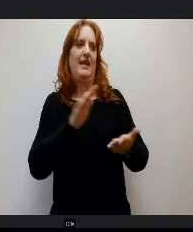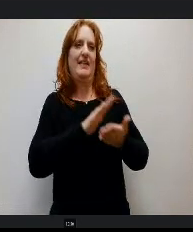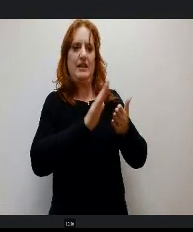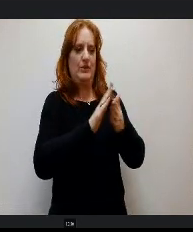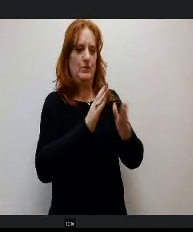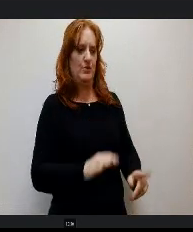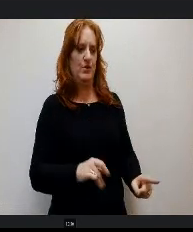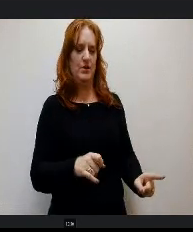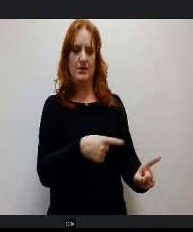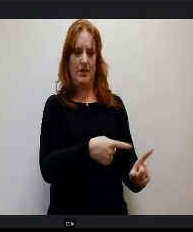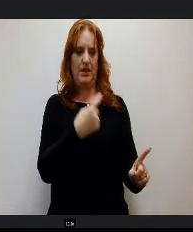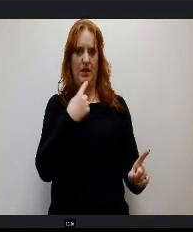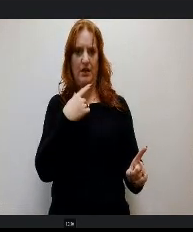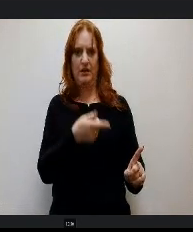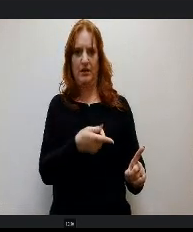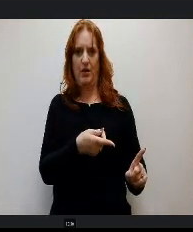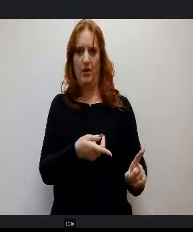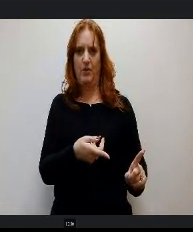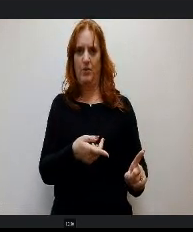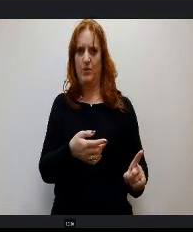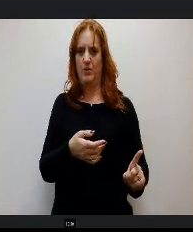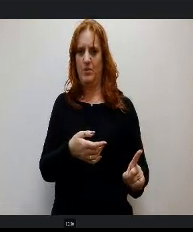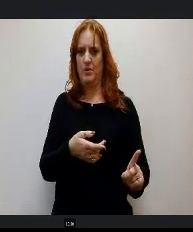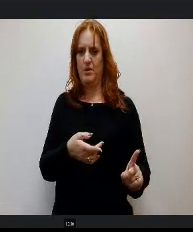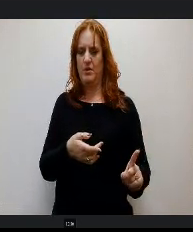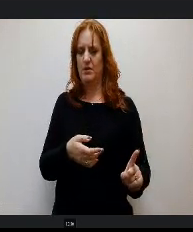requester and bar a person from obtaining